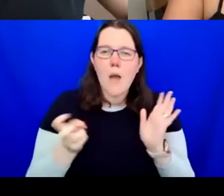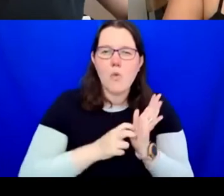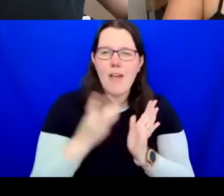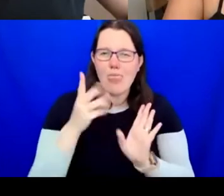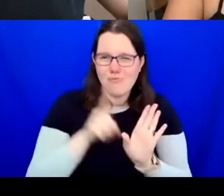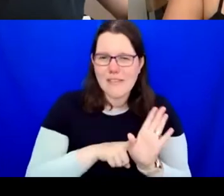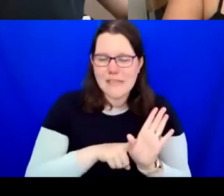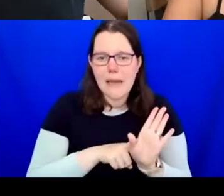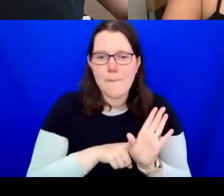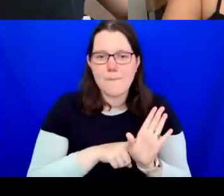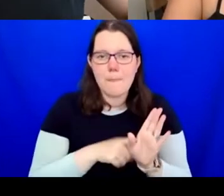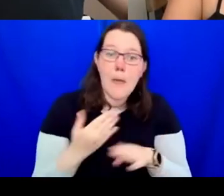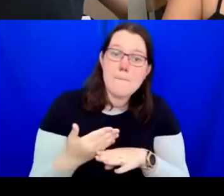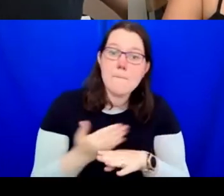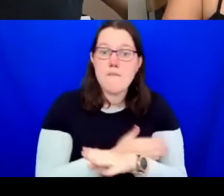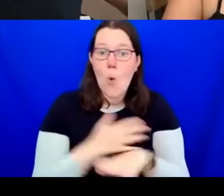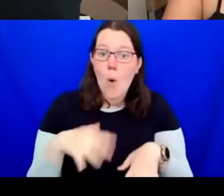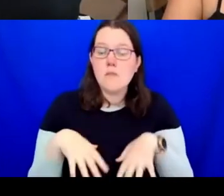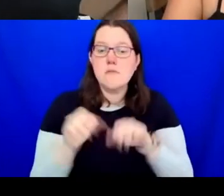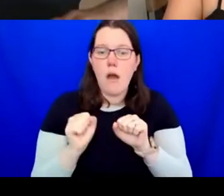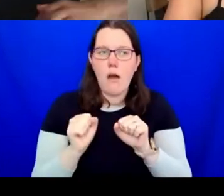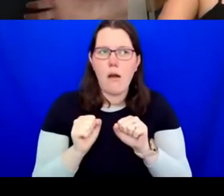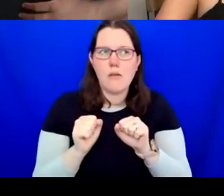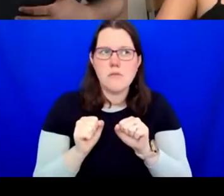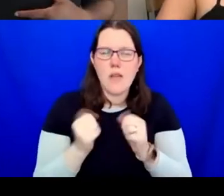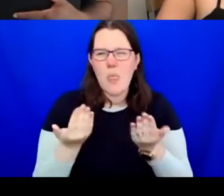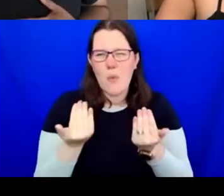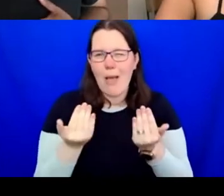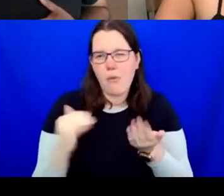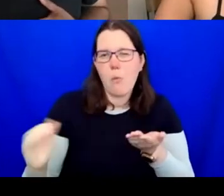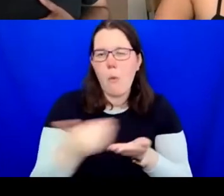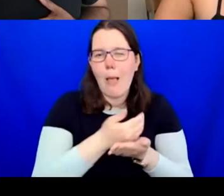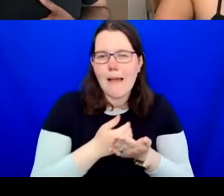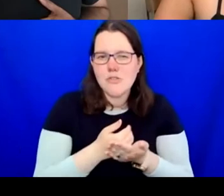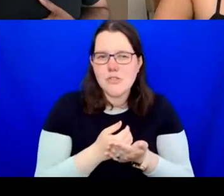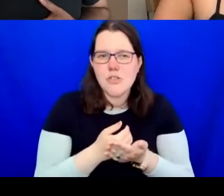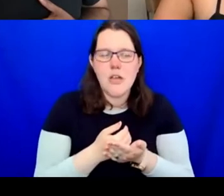Collection, they were already starting to plan a five year programme of access,